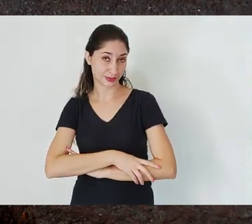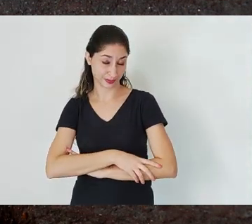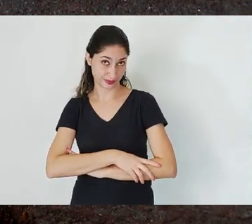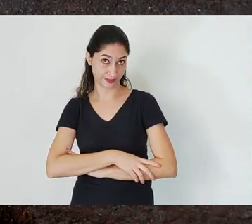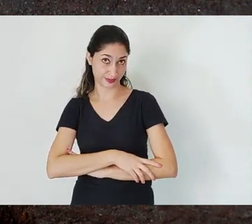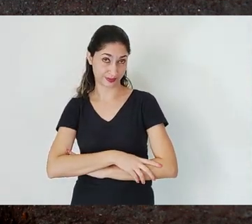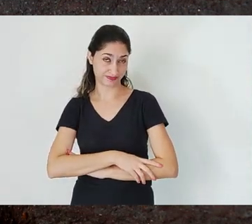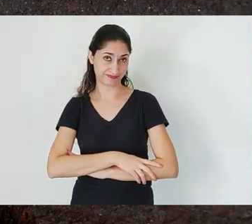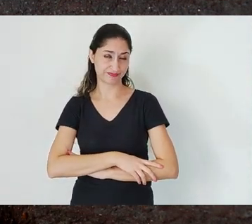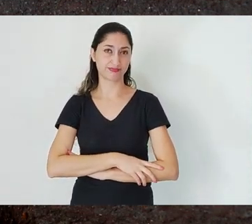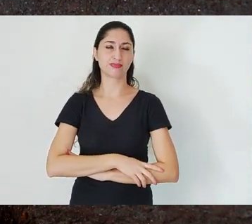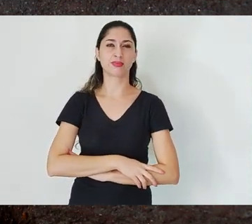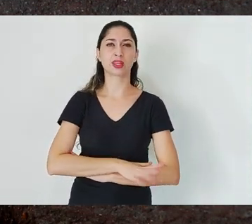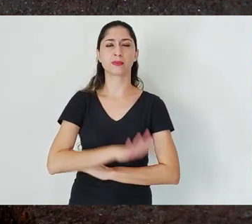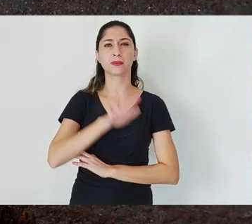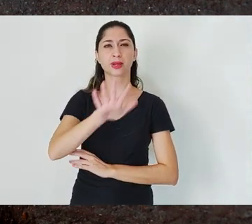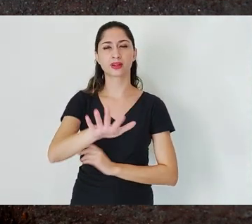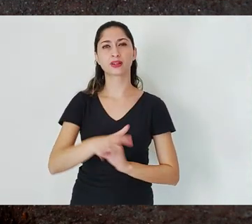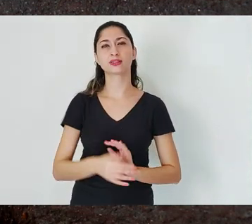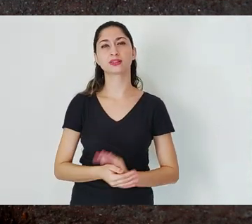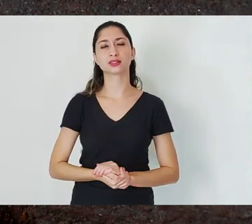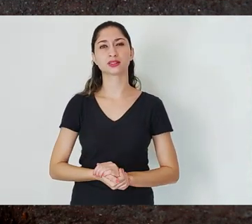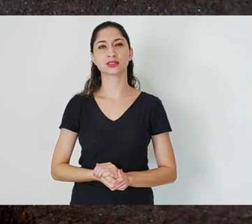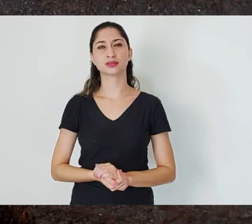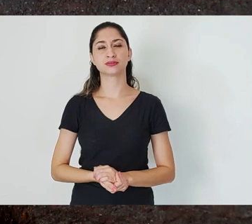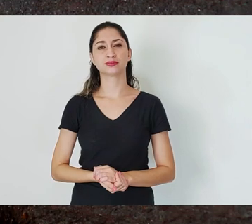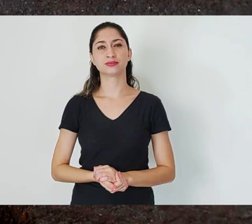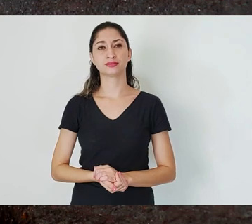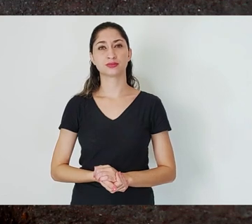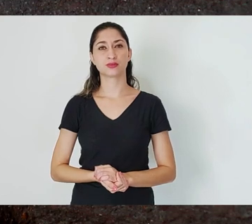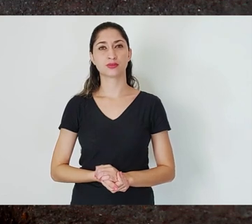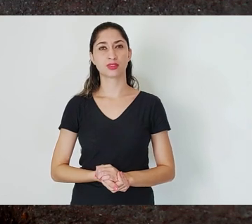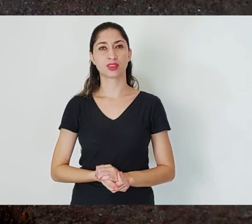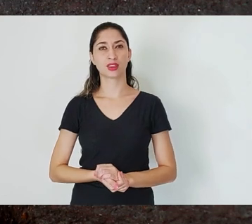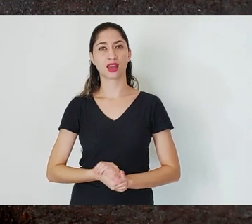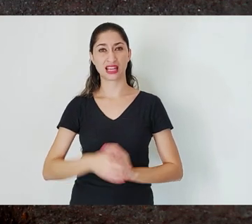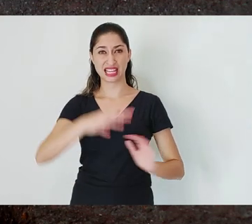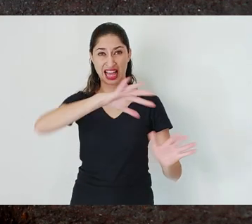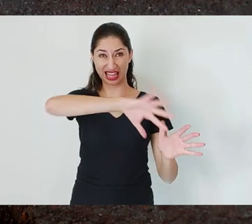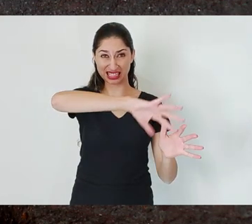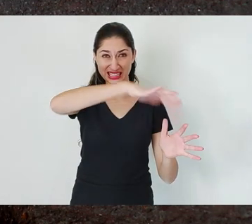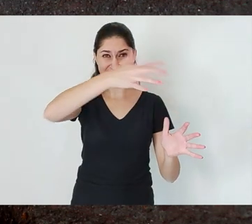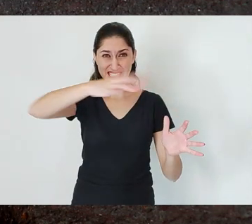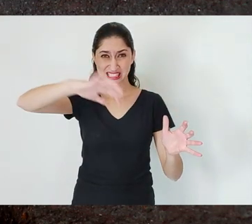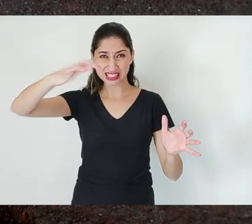As the mountain range was mined,